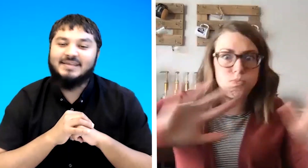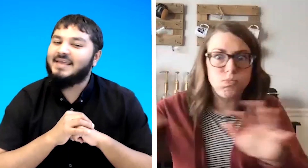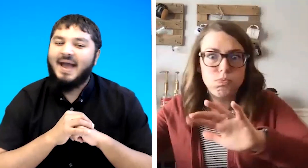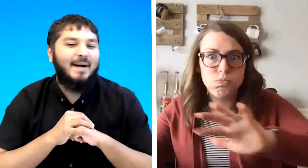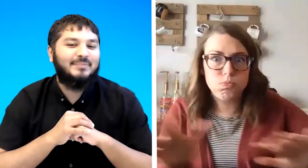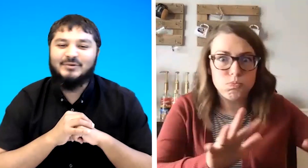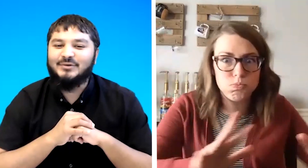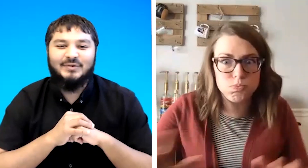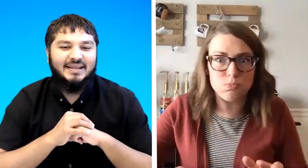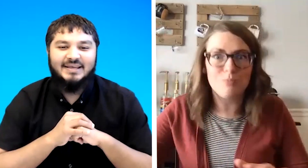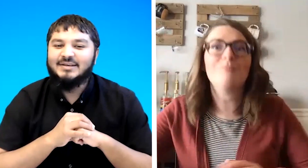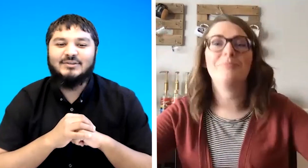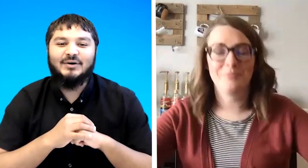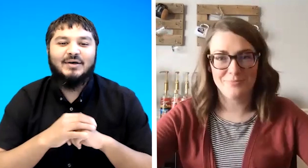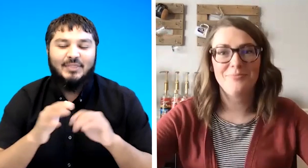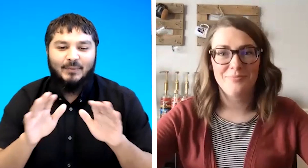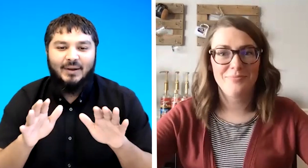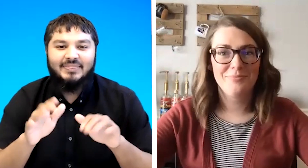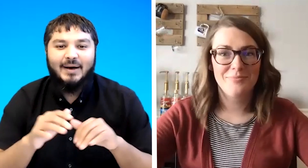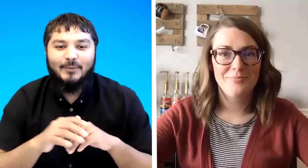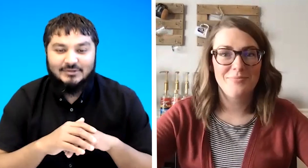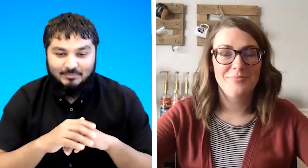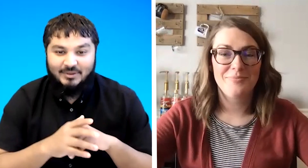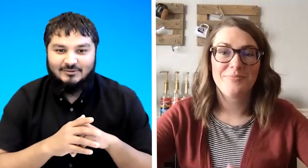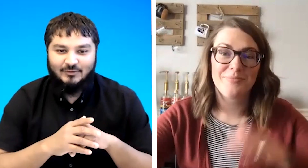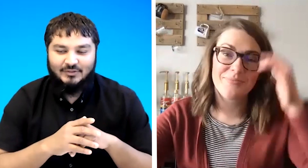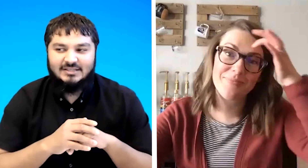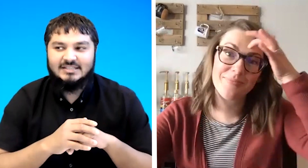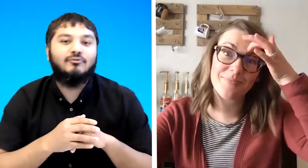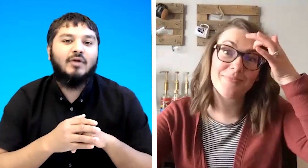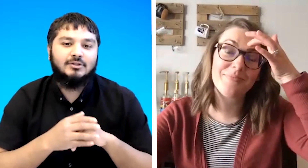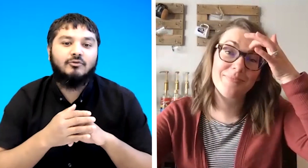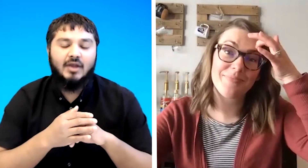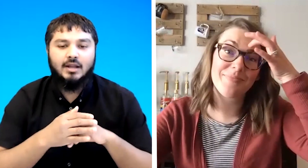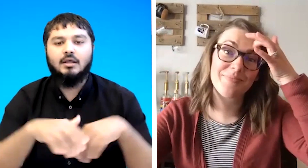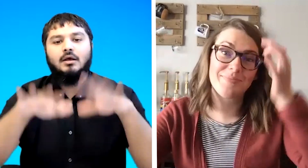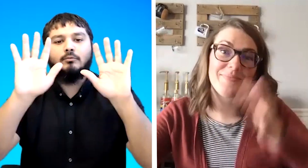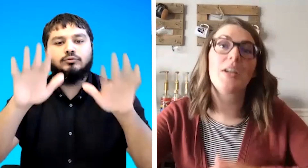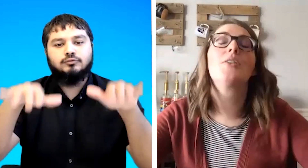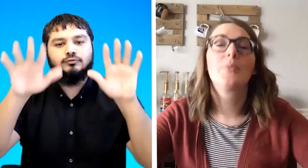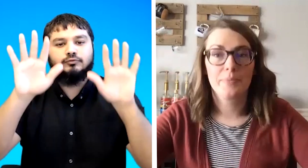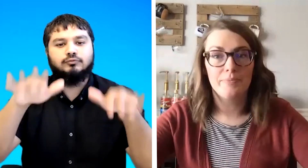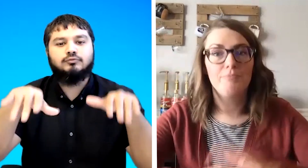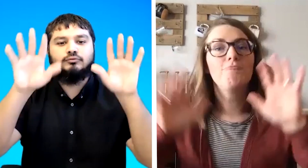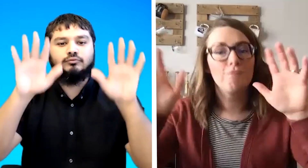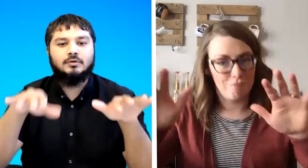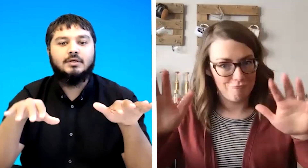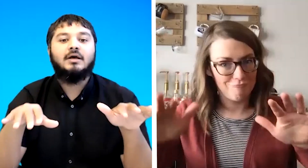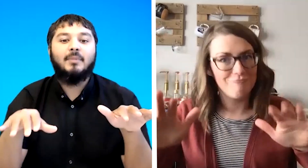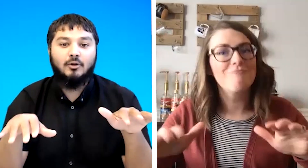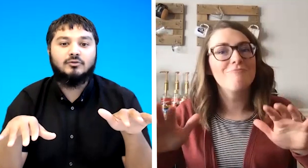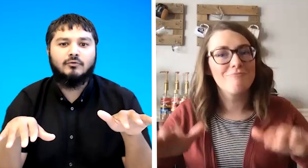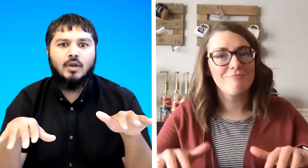yeah absolutely so the one that works best for this is ranger rain but lots of rain